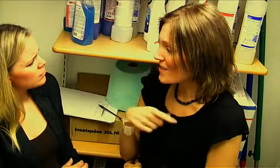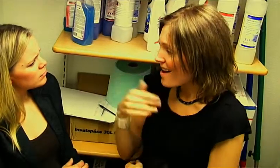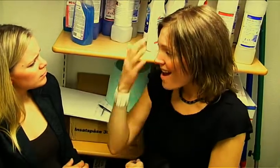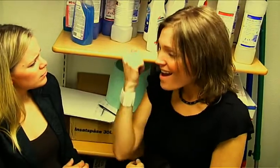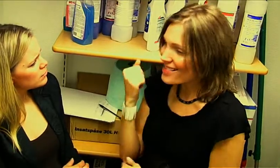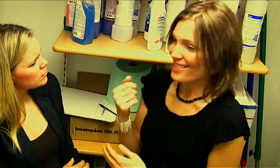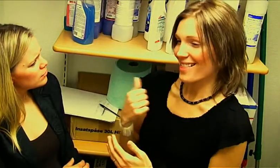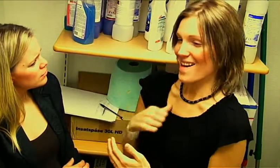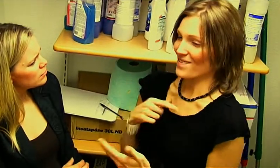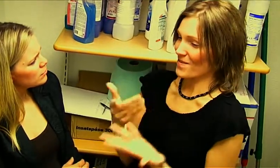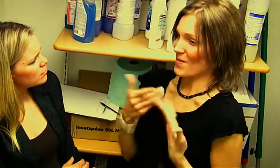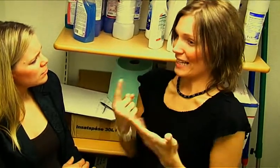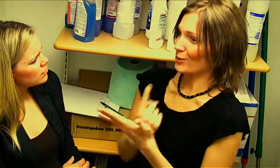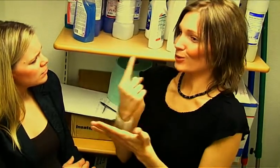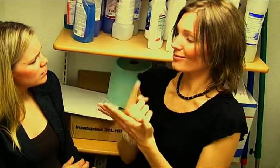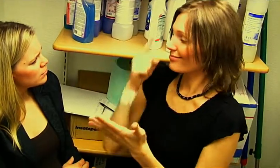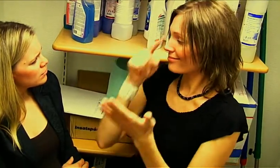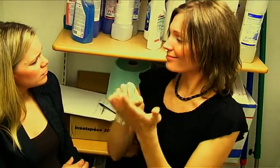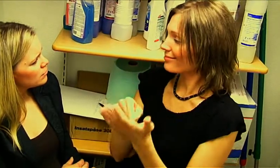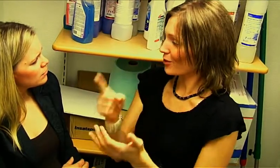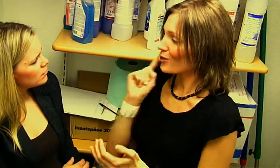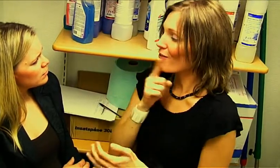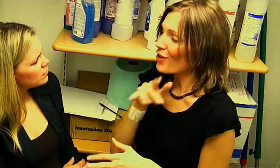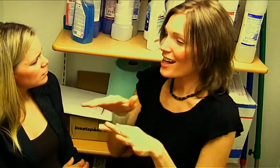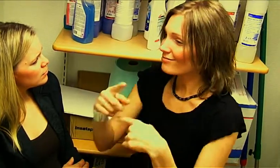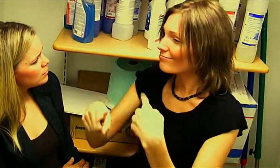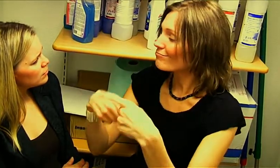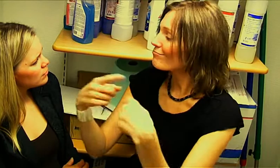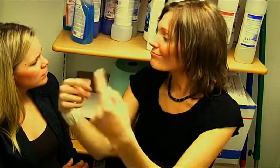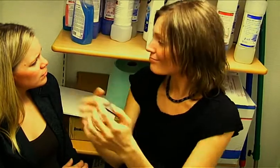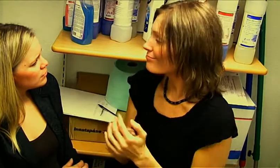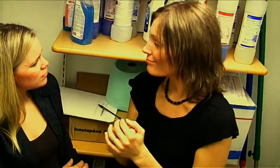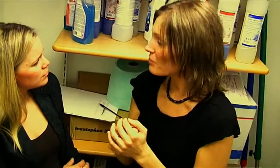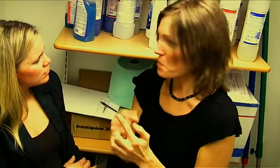Then we can receive resources to establish the deaf movement-